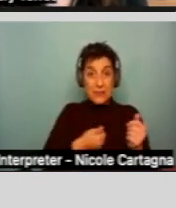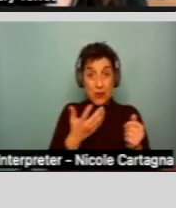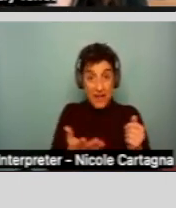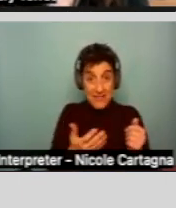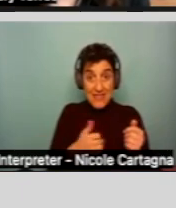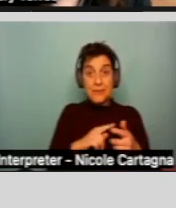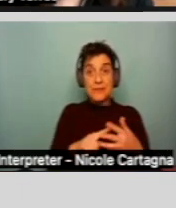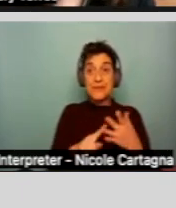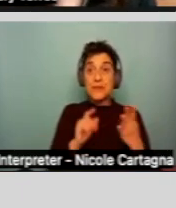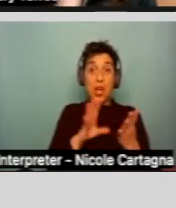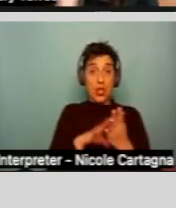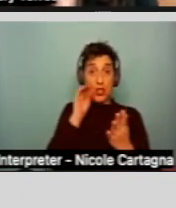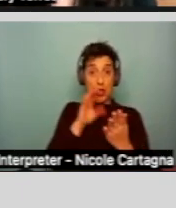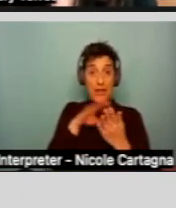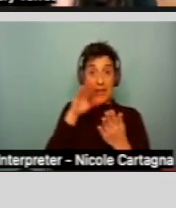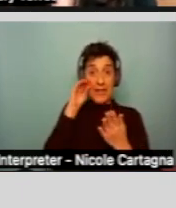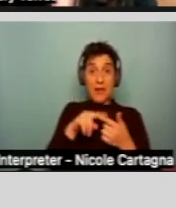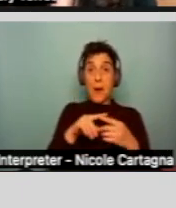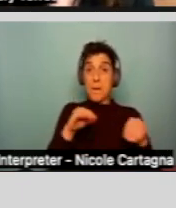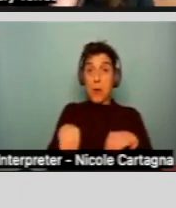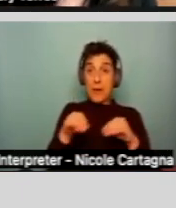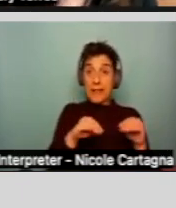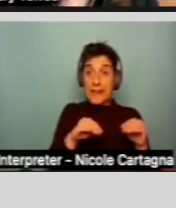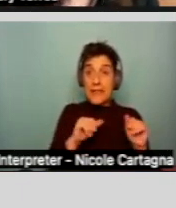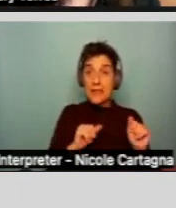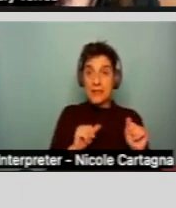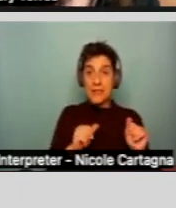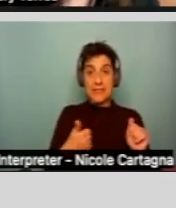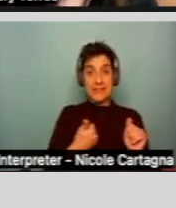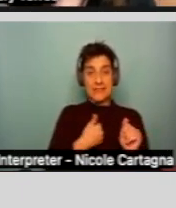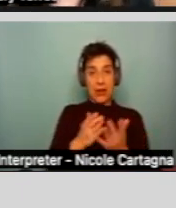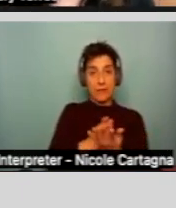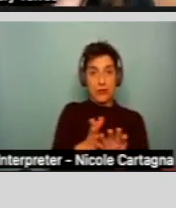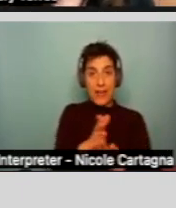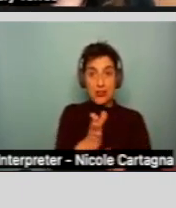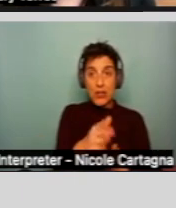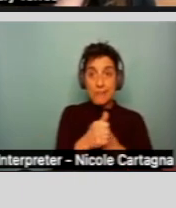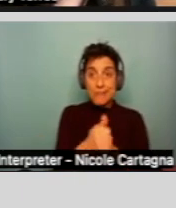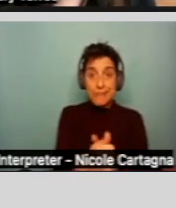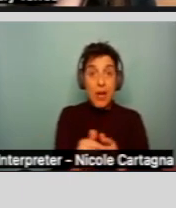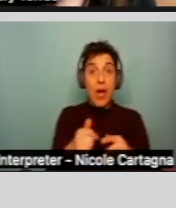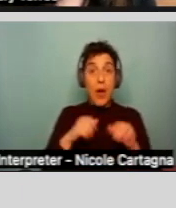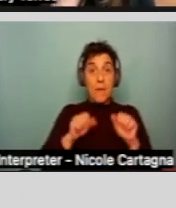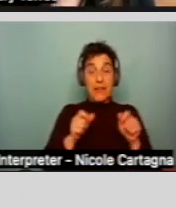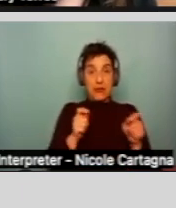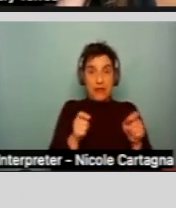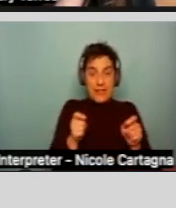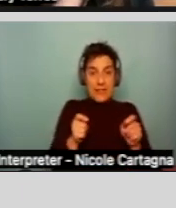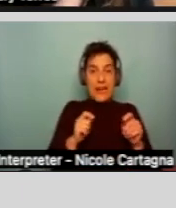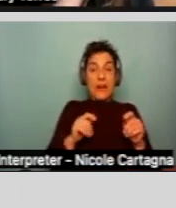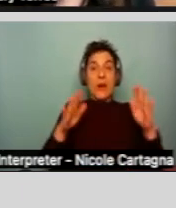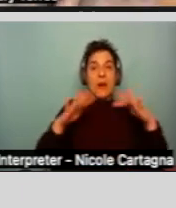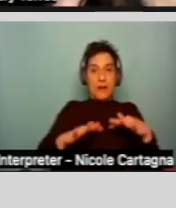Learning, mobility, self-direction, disability to regulate or adapt their own behaviors to